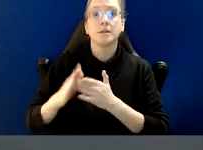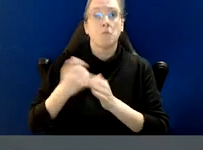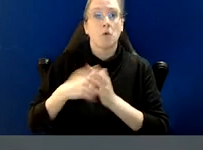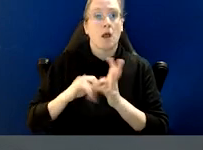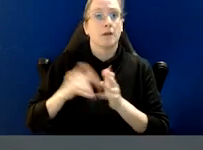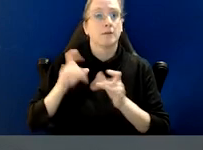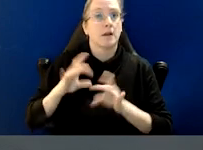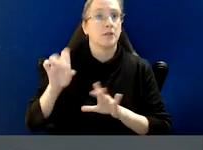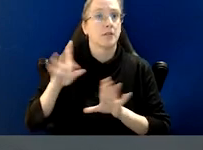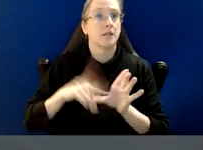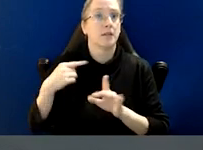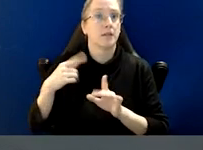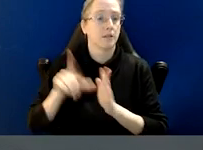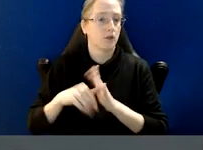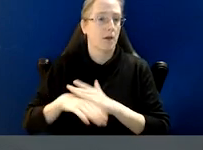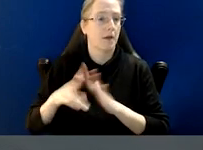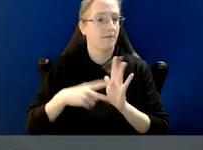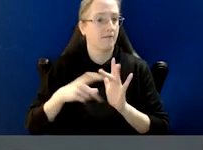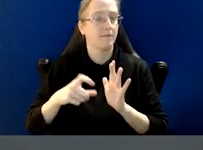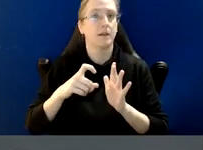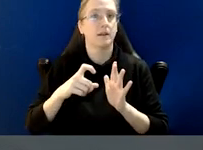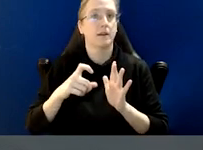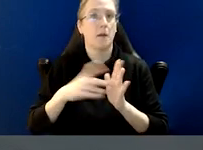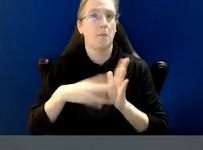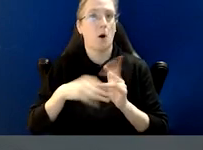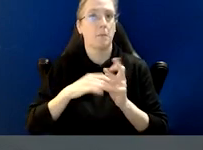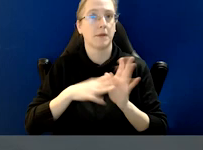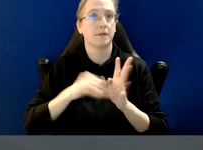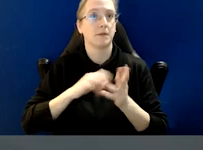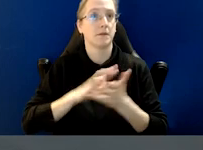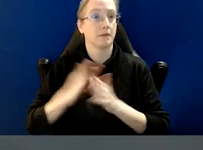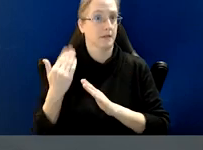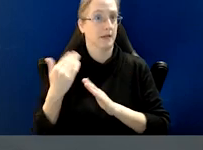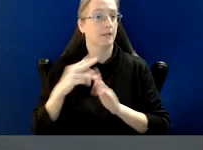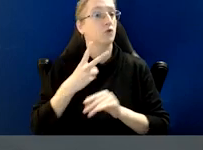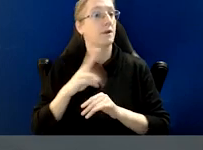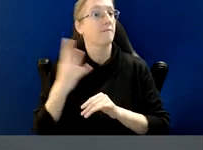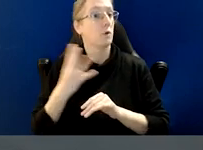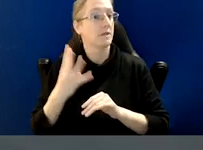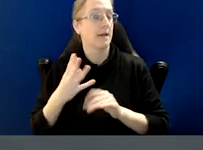2014, and is the first woman to serve in this role. Before becoming Victoria's Ombudsman,